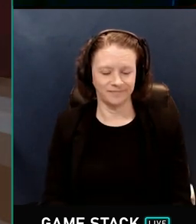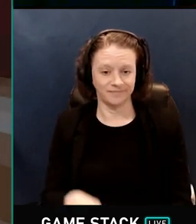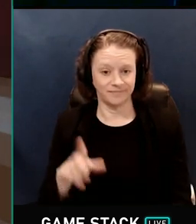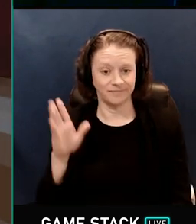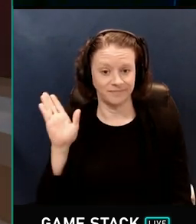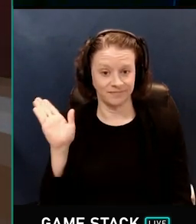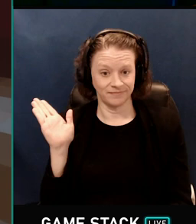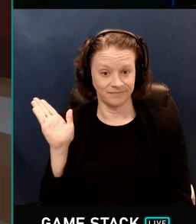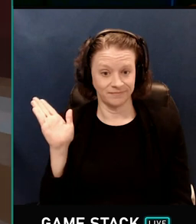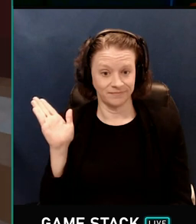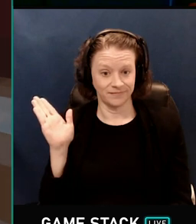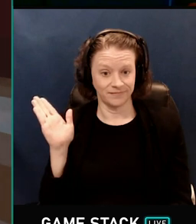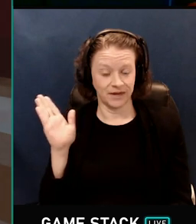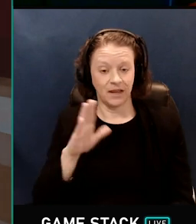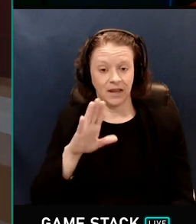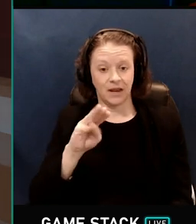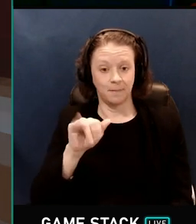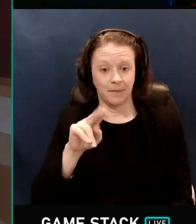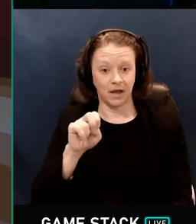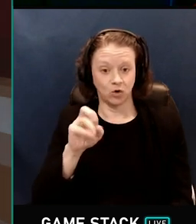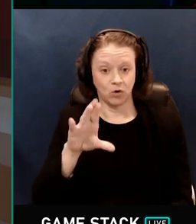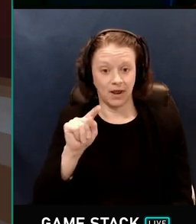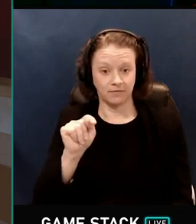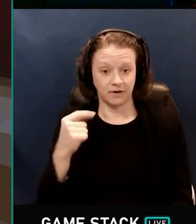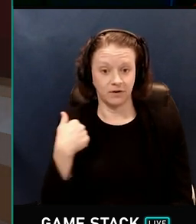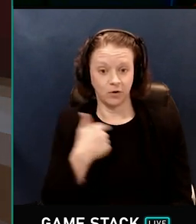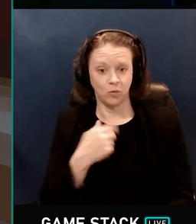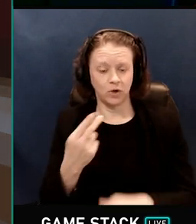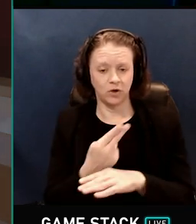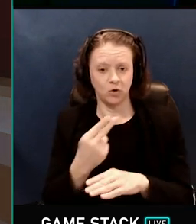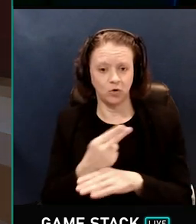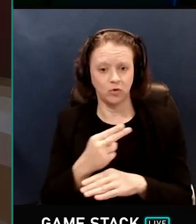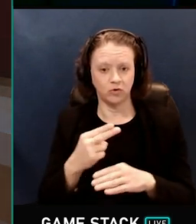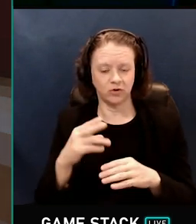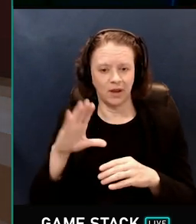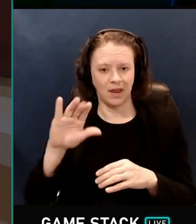In Minecraft we use irradiance caches to move those additional bounces